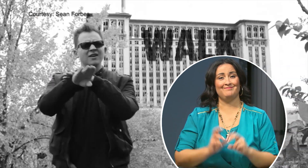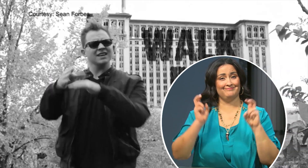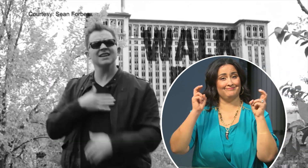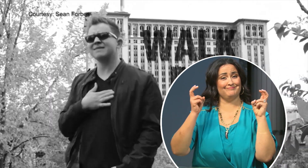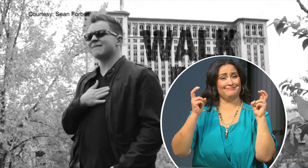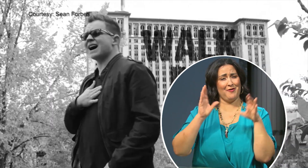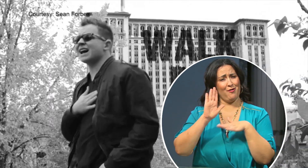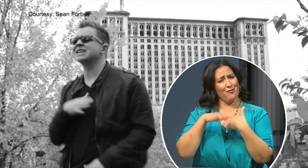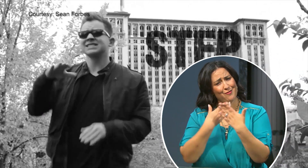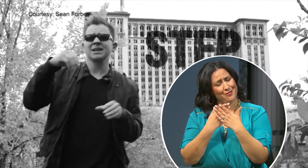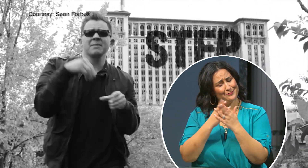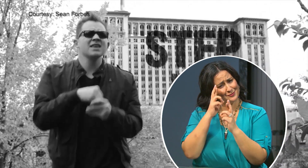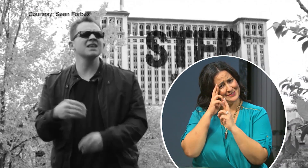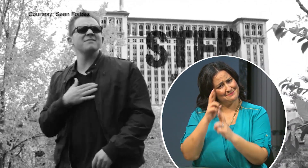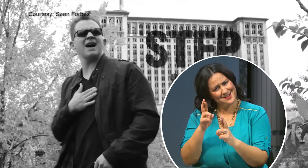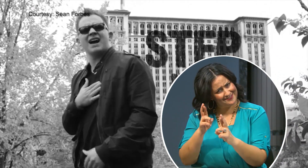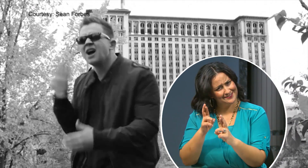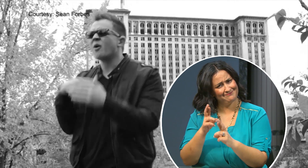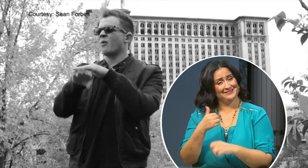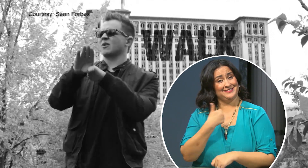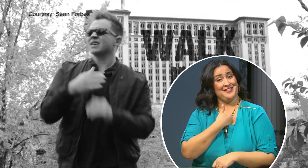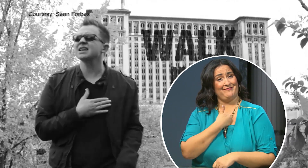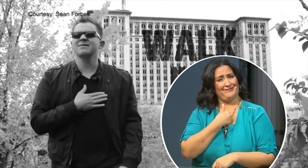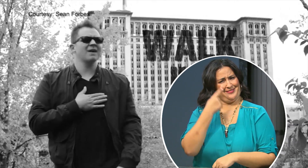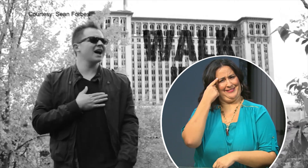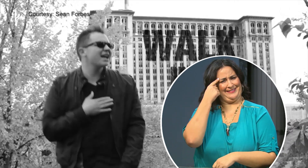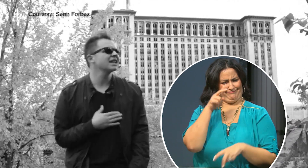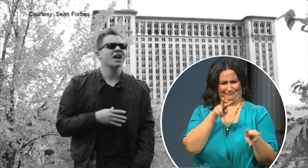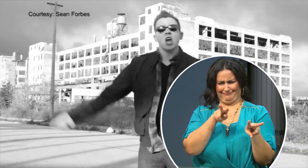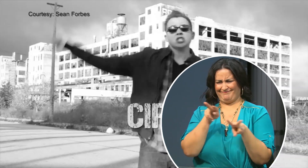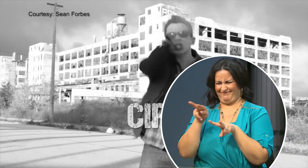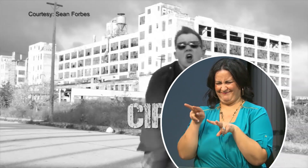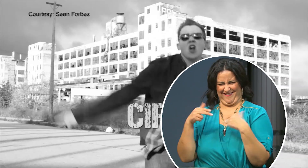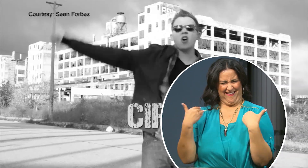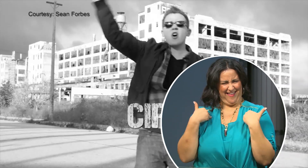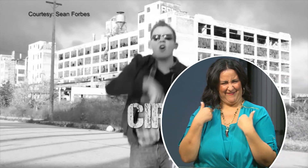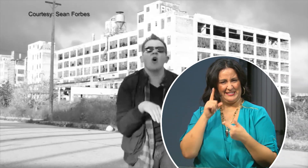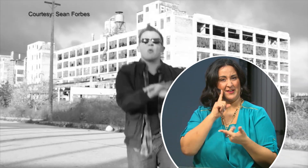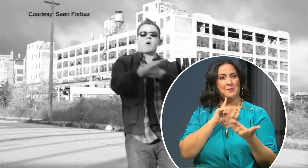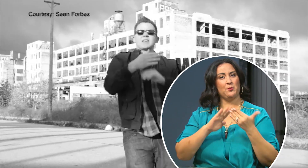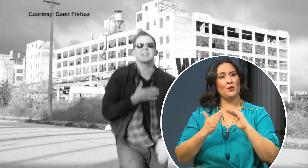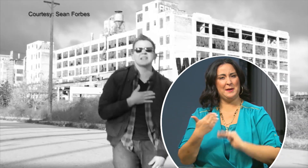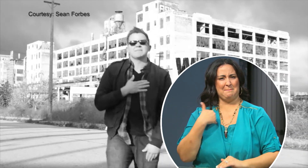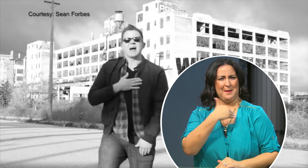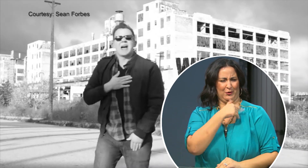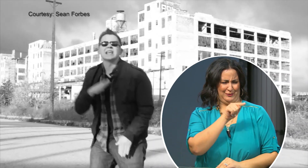Stephen: “With all do respect, I think there are members of the Deaf community who are